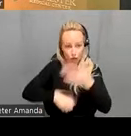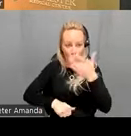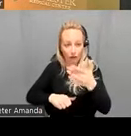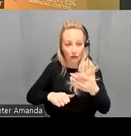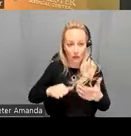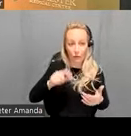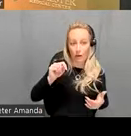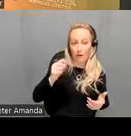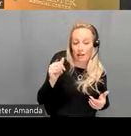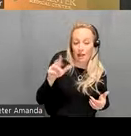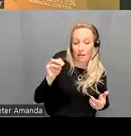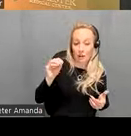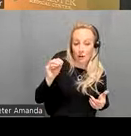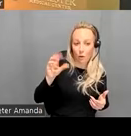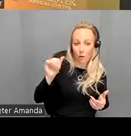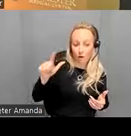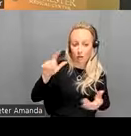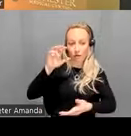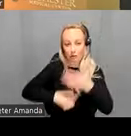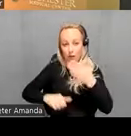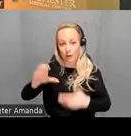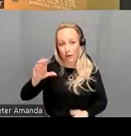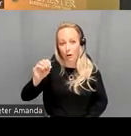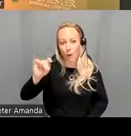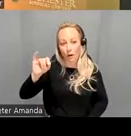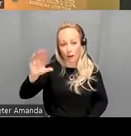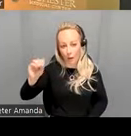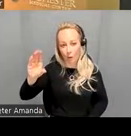connectivity value minus the cortical cortical connectivity value so this gives you one value per